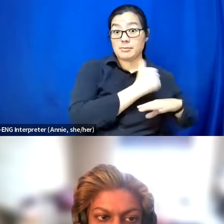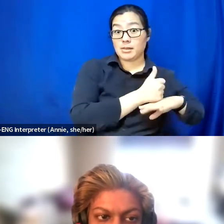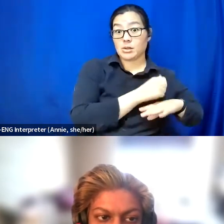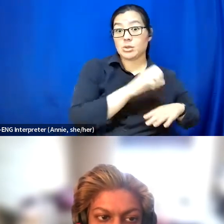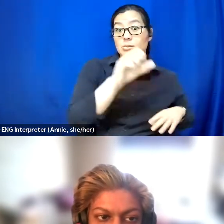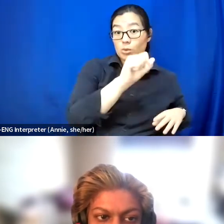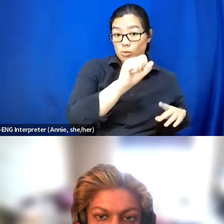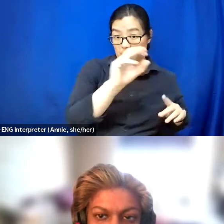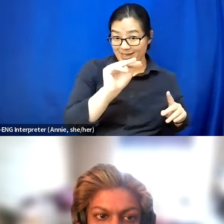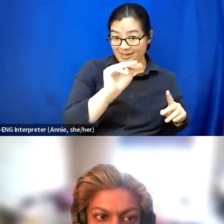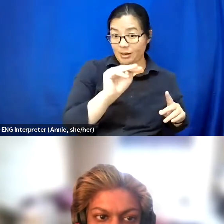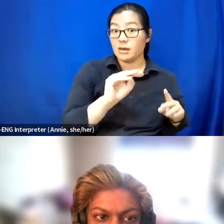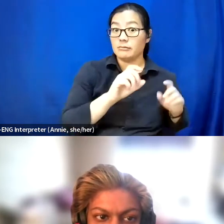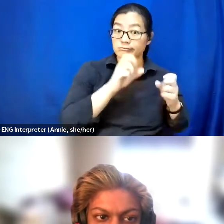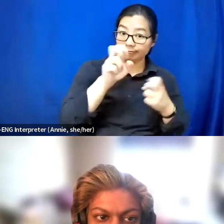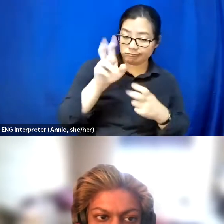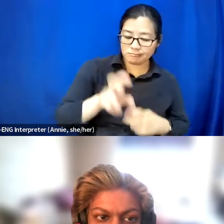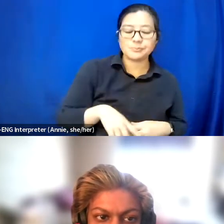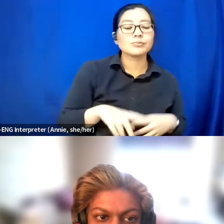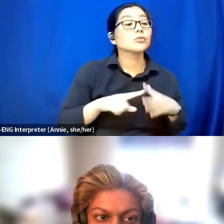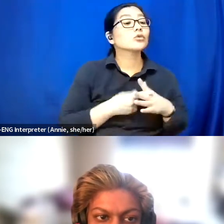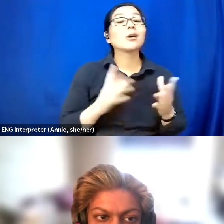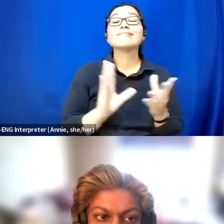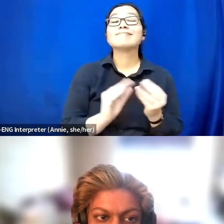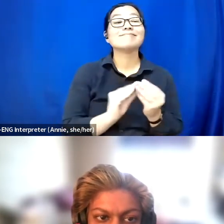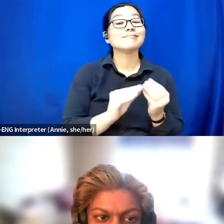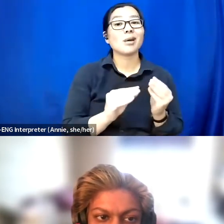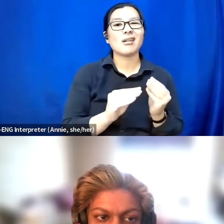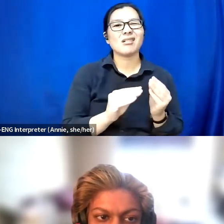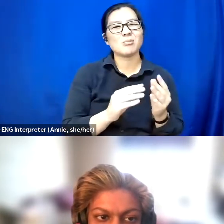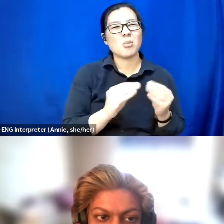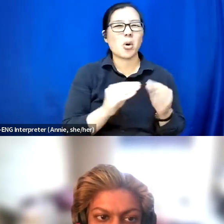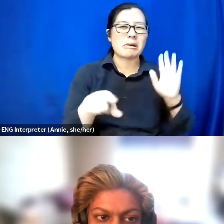So when I kind of start to talk about things that, a negative that impacts my income